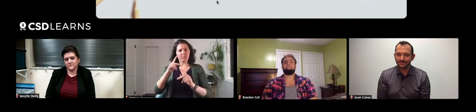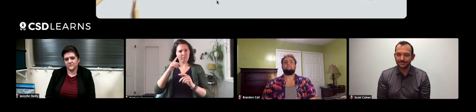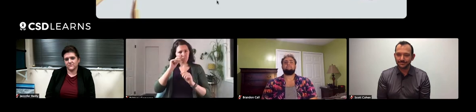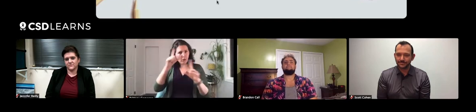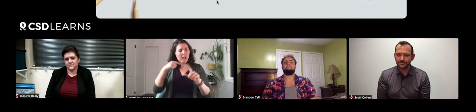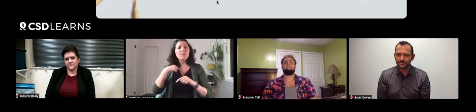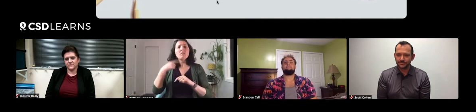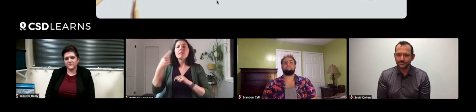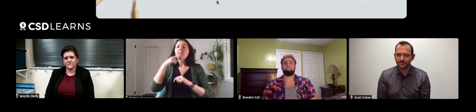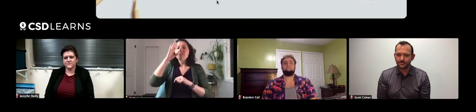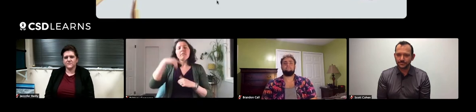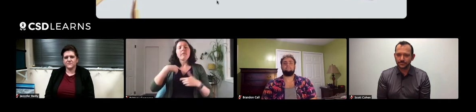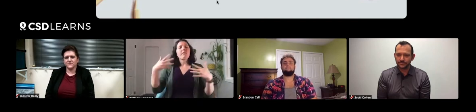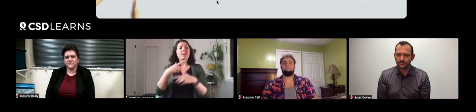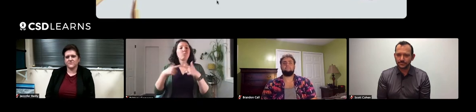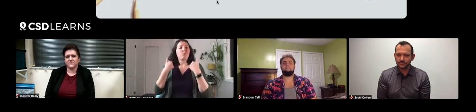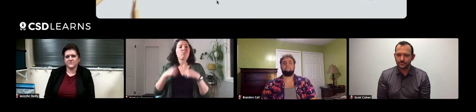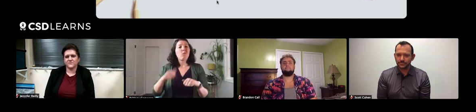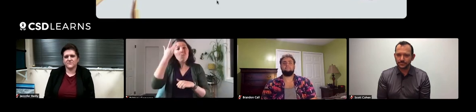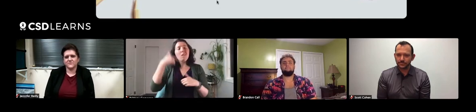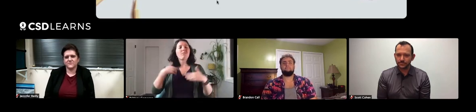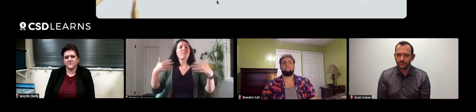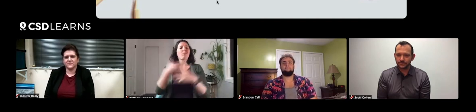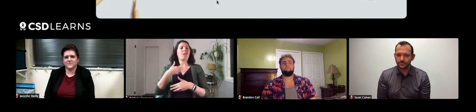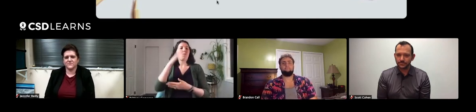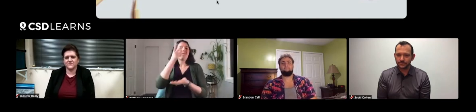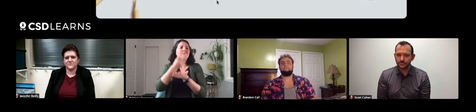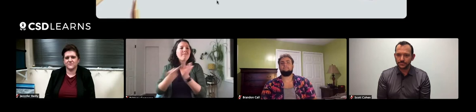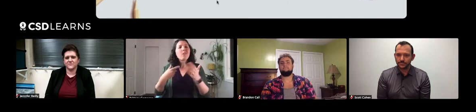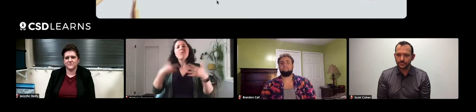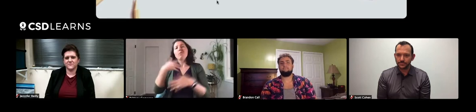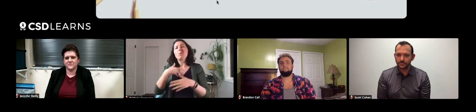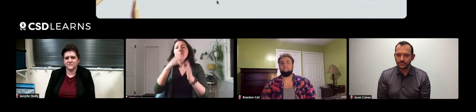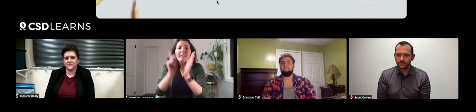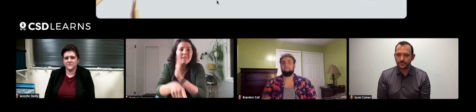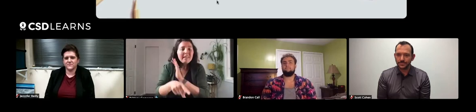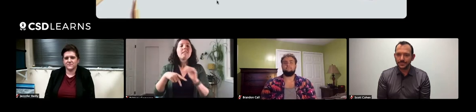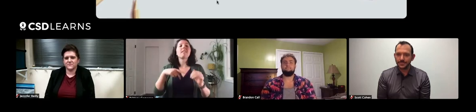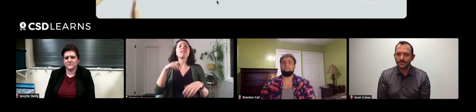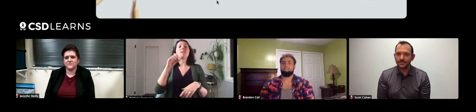I'm surprised by that, but they say they're afraid of failing and killing the plant.